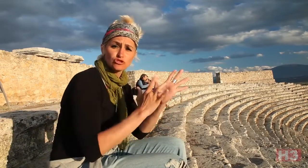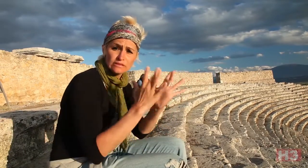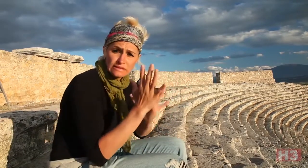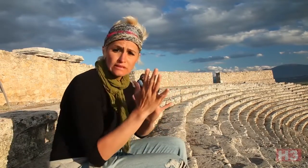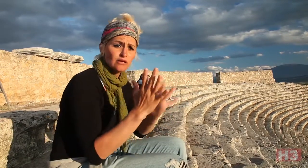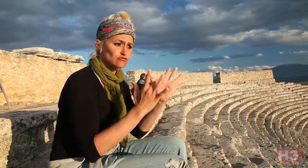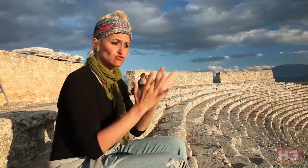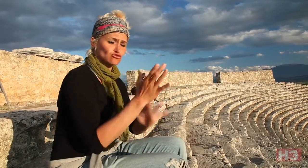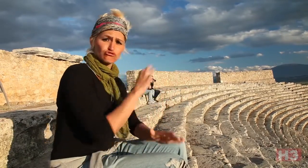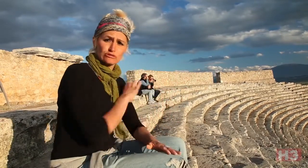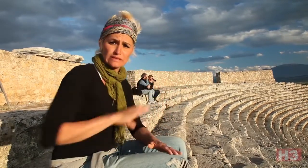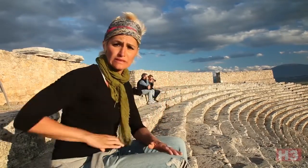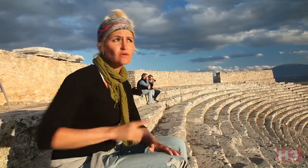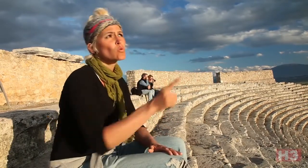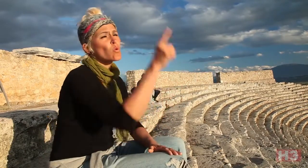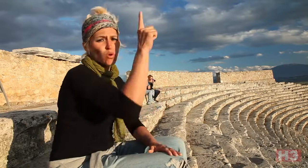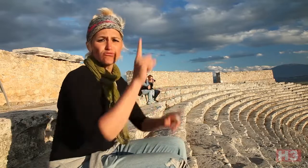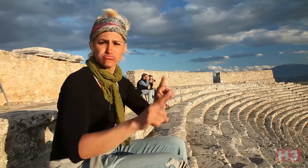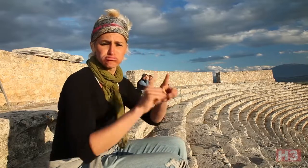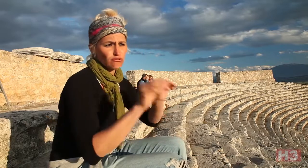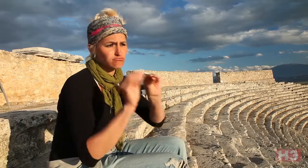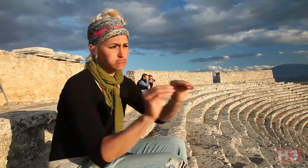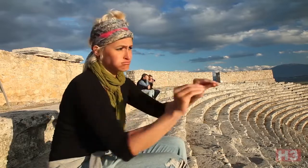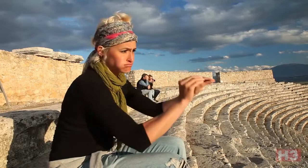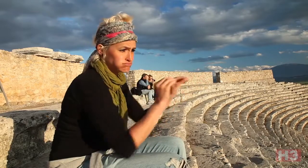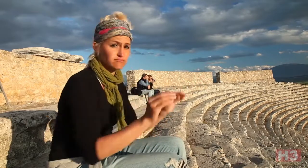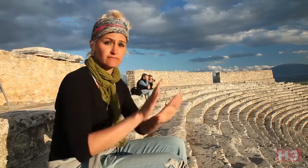Jesus (himself), Christianity, God and other things.